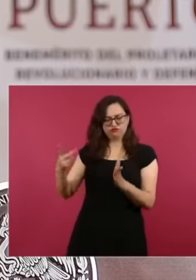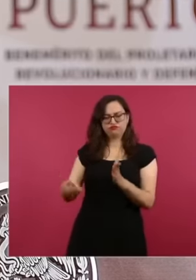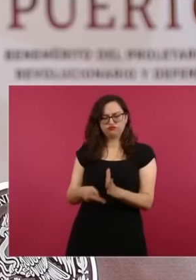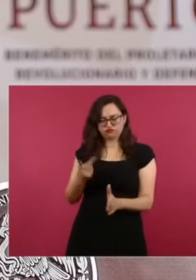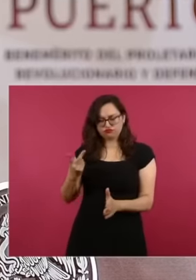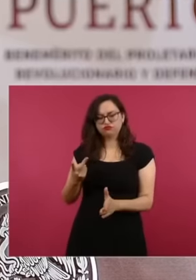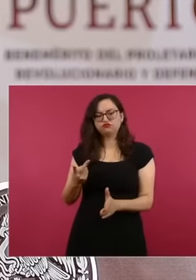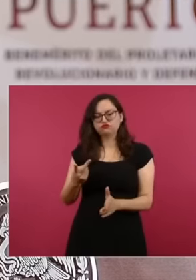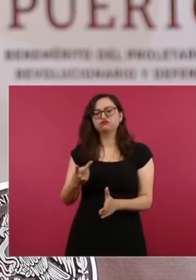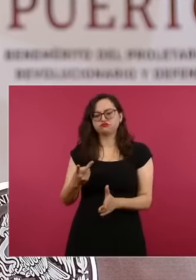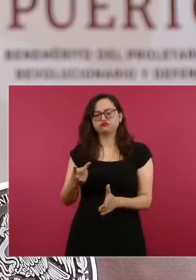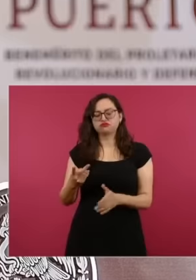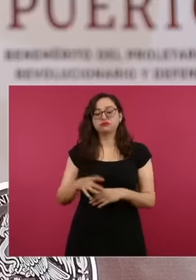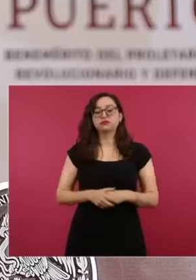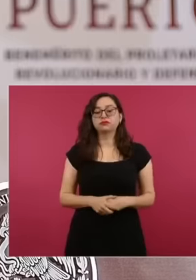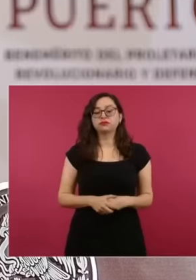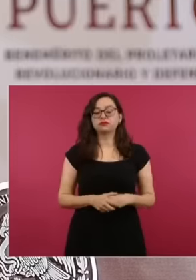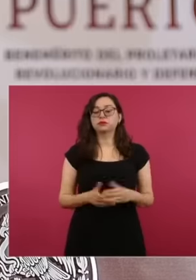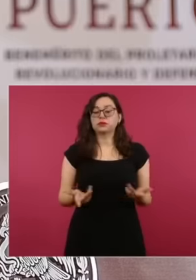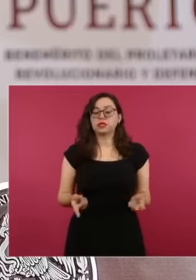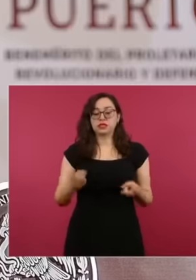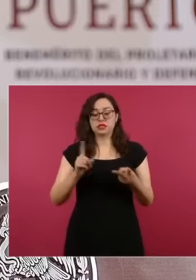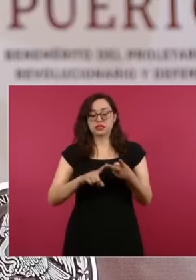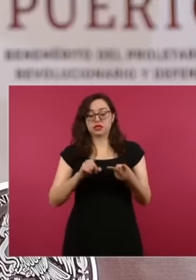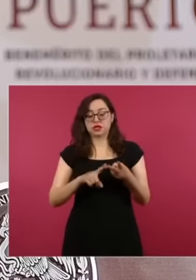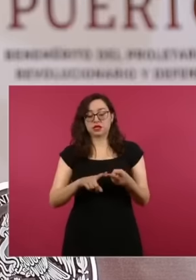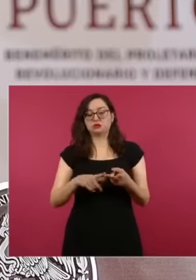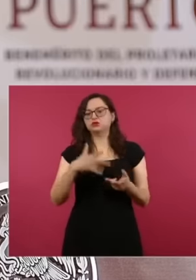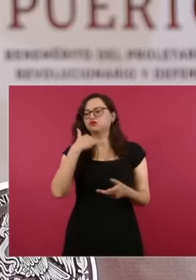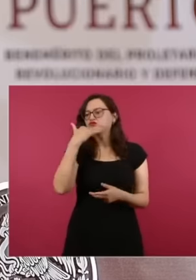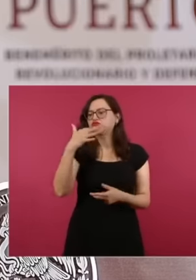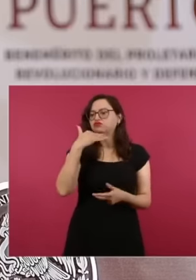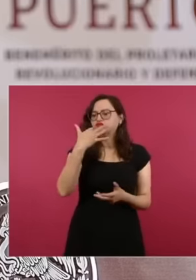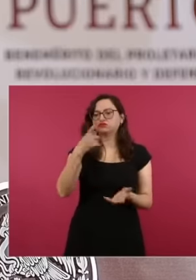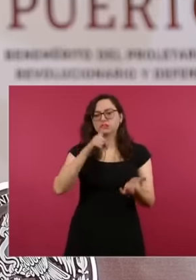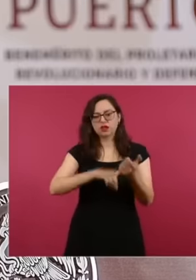also talk about how we are fighting corruption in Mexican oil and that